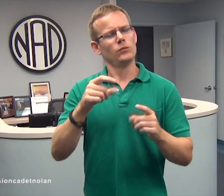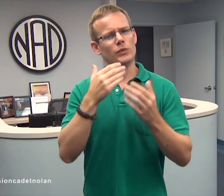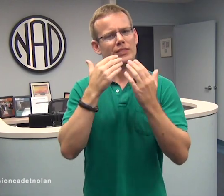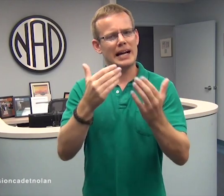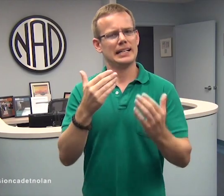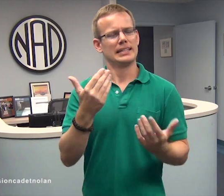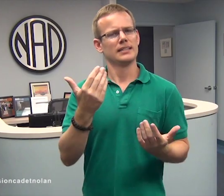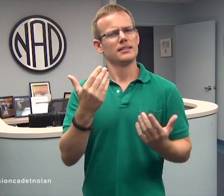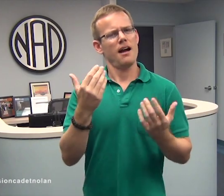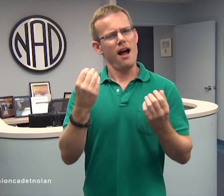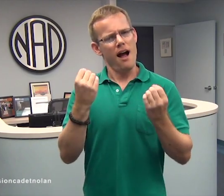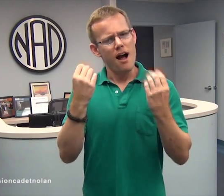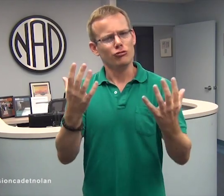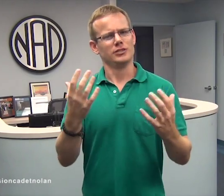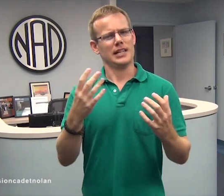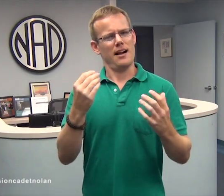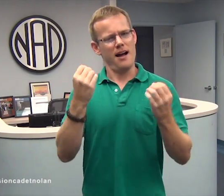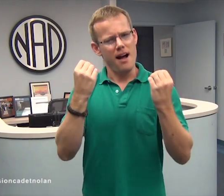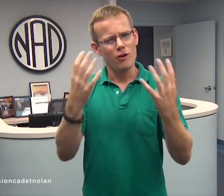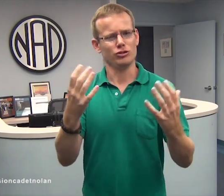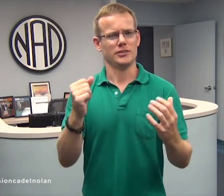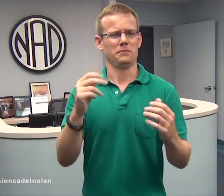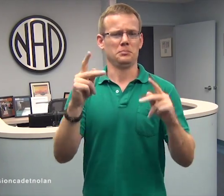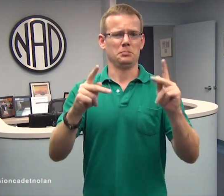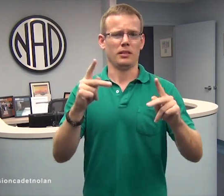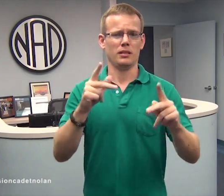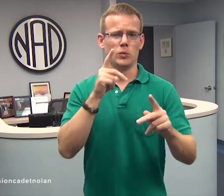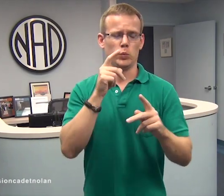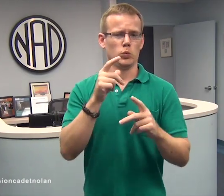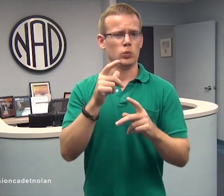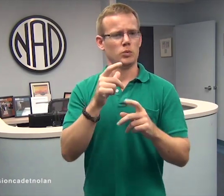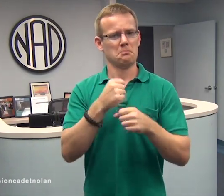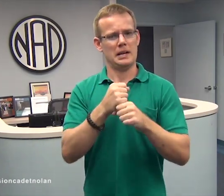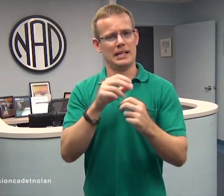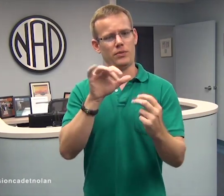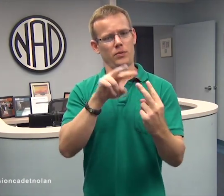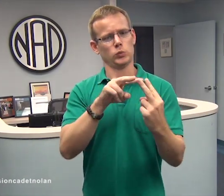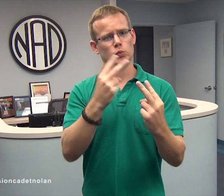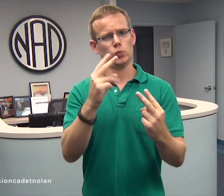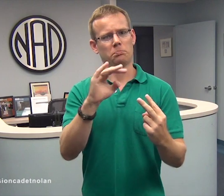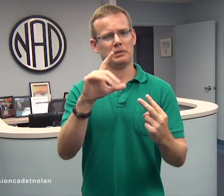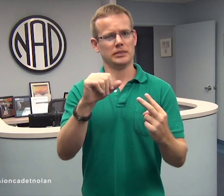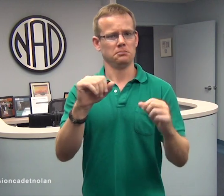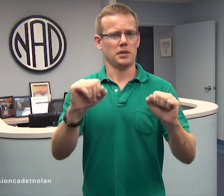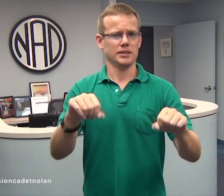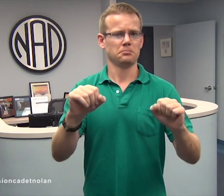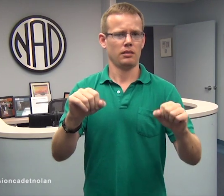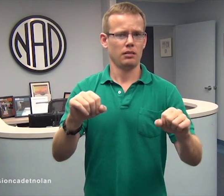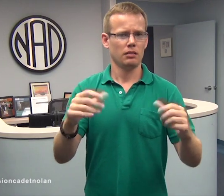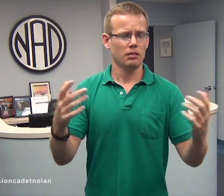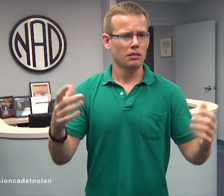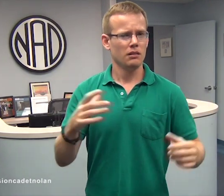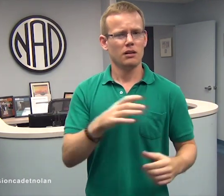I also cannot forget the hundreds and hundreds of people who have been involved in making those two bills possible